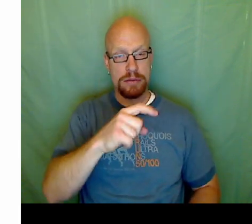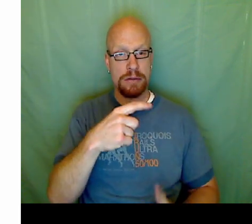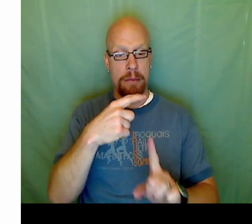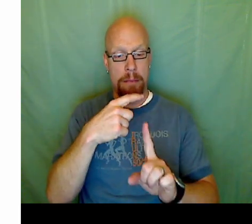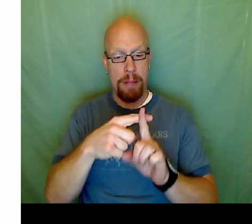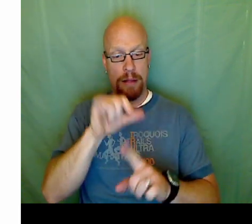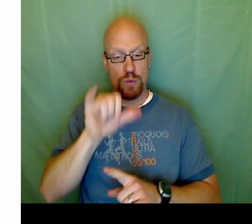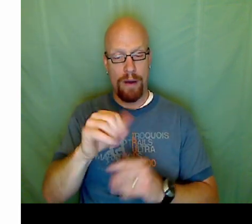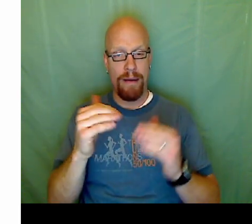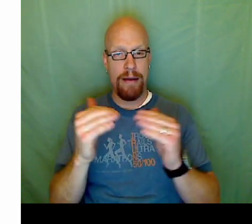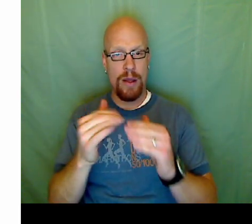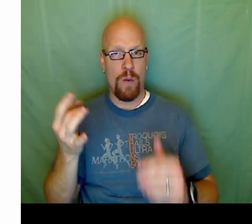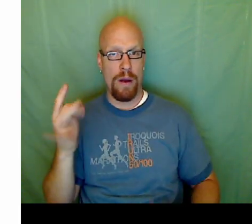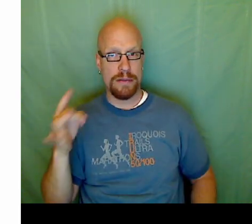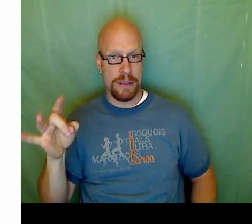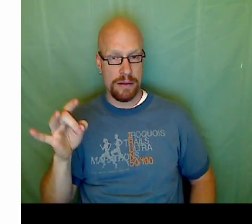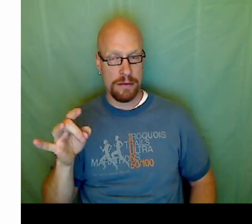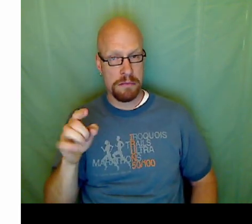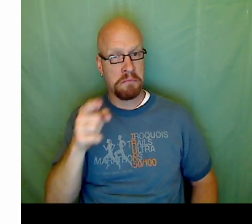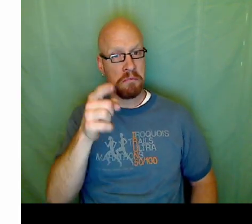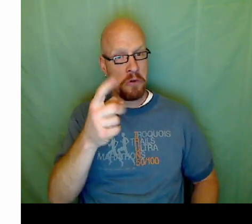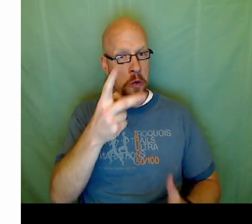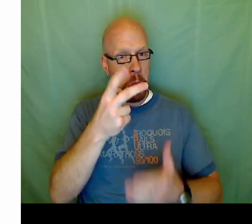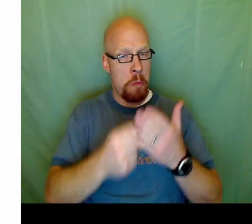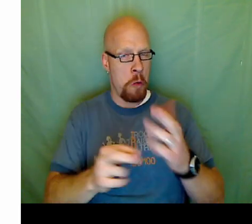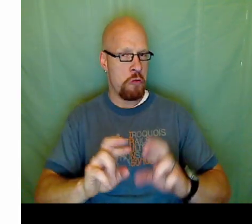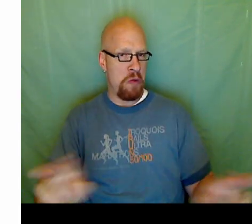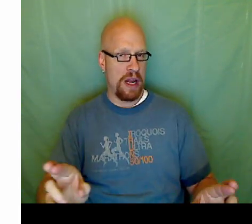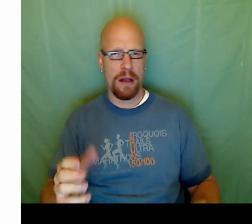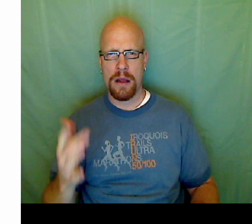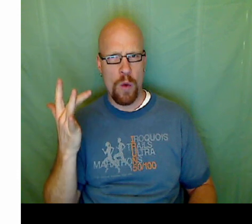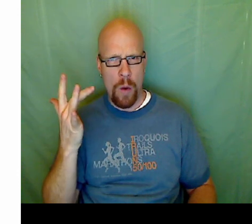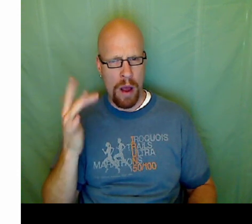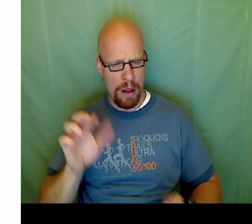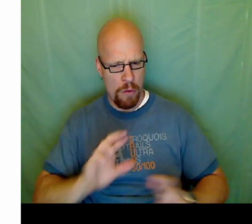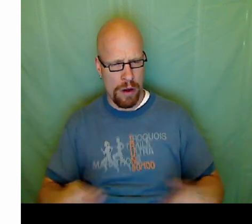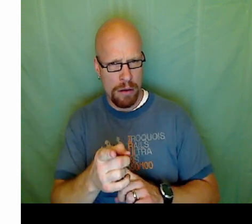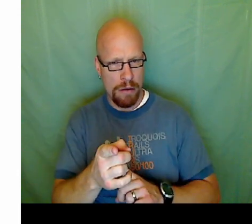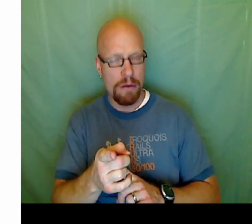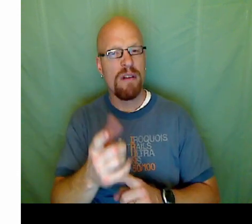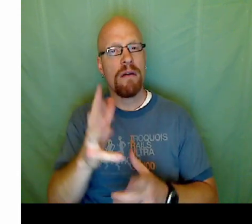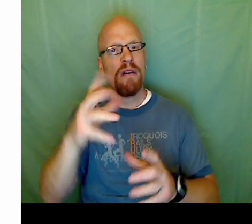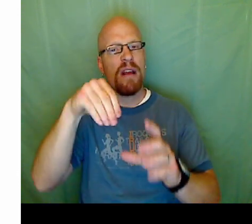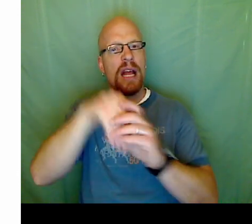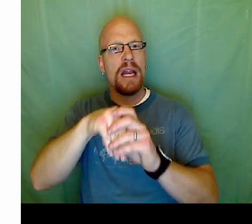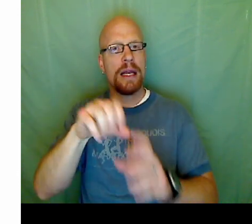like the first example we have 2 X minus Y equals 7 and 3 X plus Y equals 18.